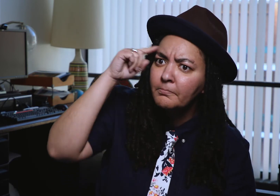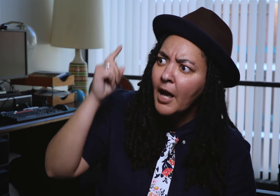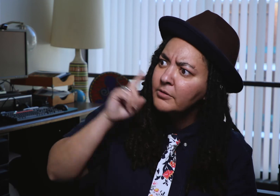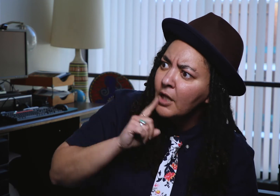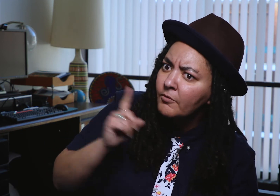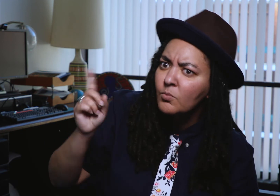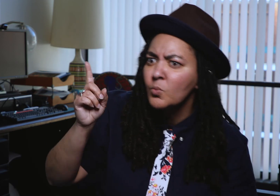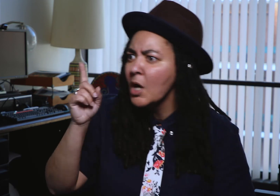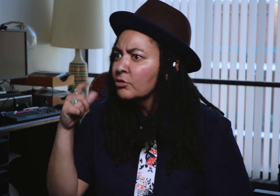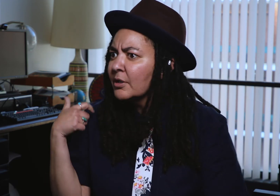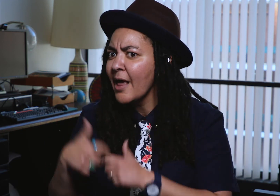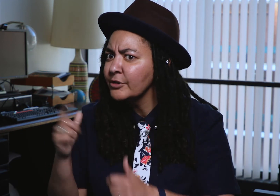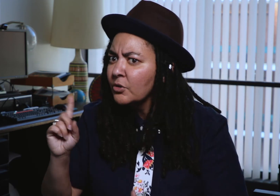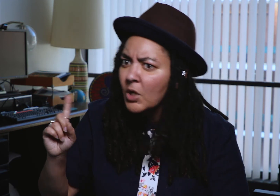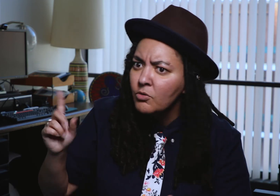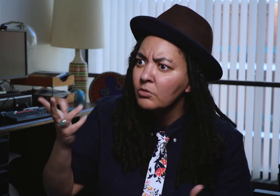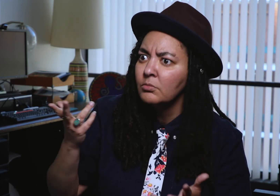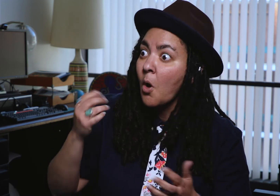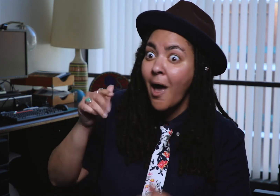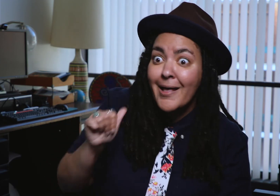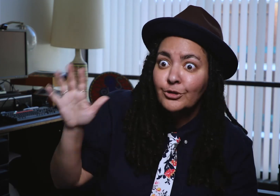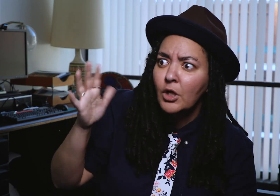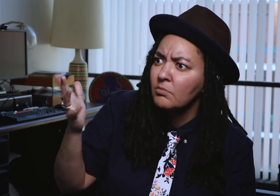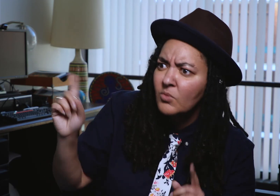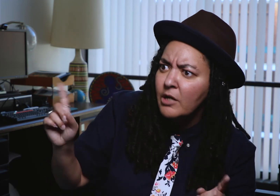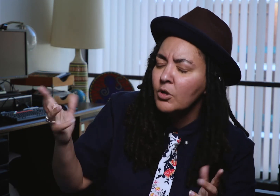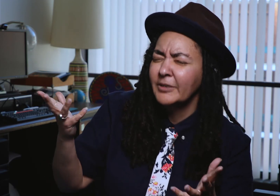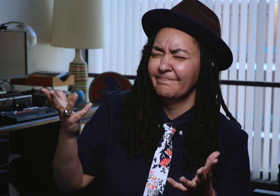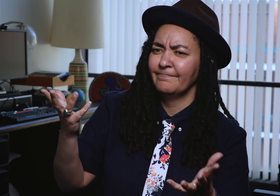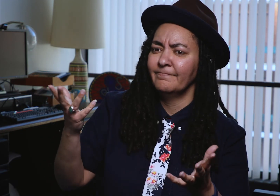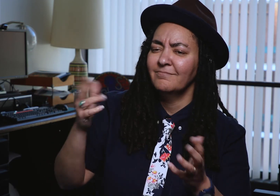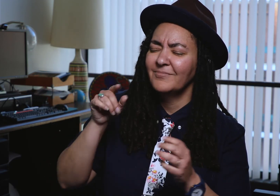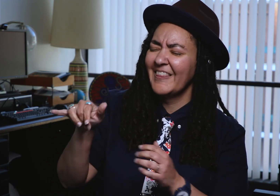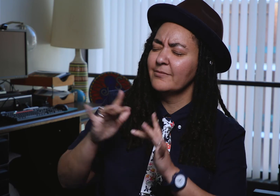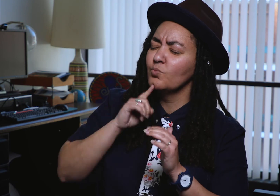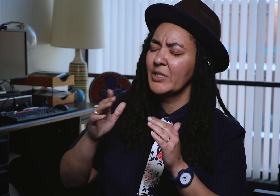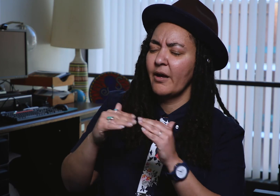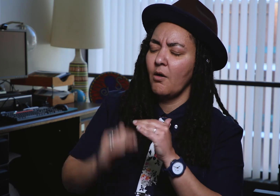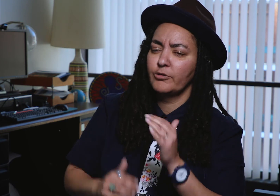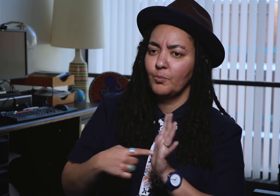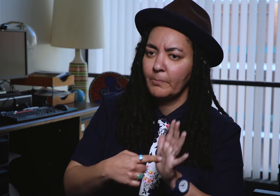Where are the black deaf, Latinx and Asian deaf people? There is a gross underrepresentation.